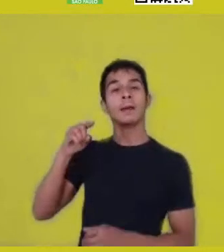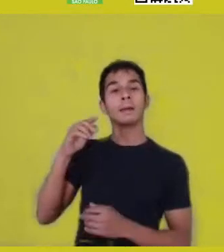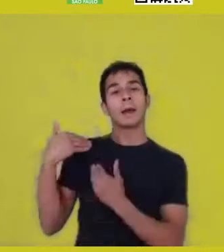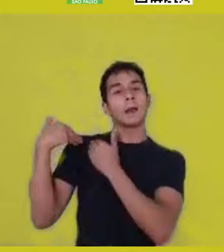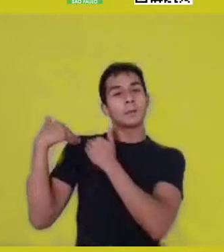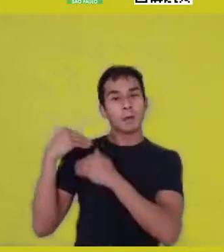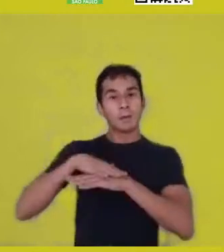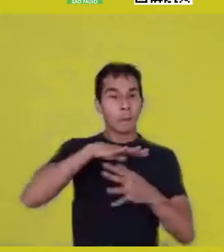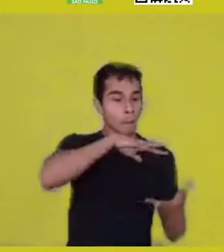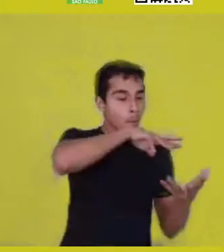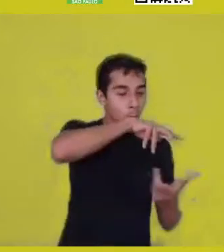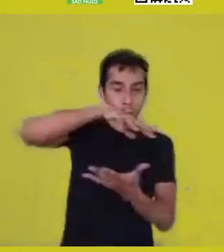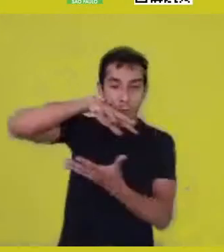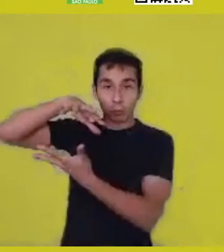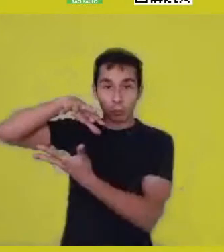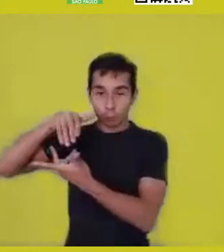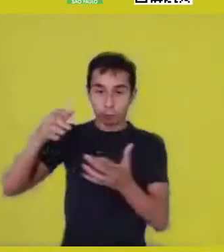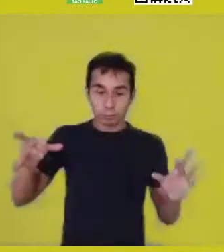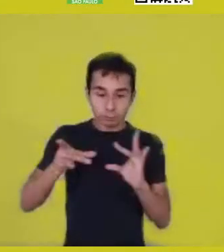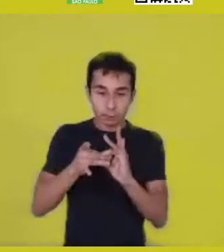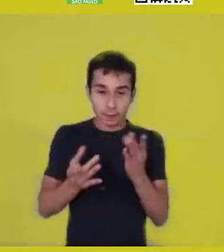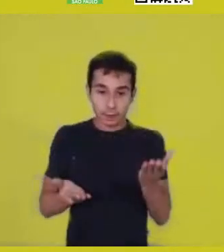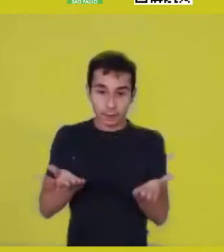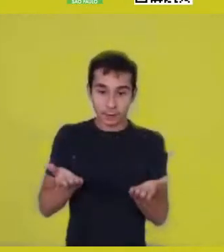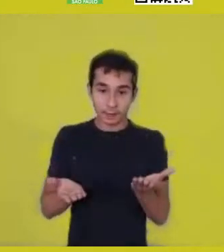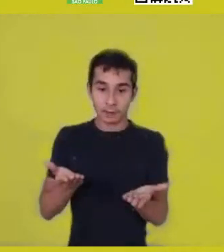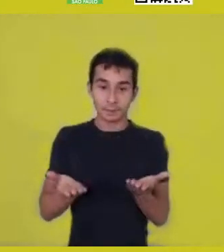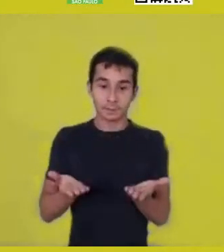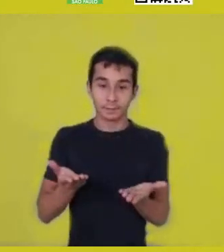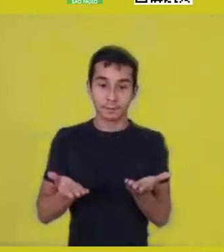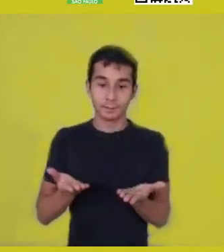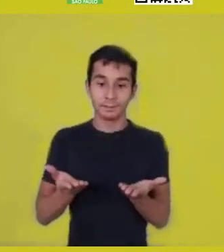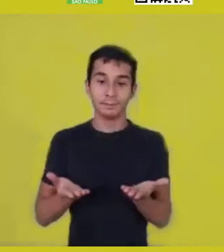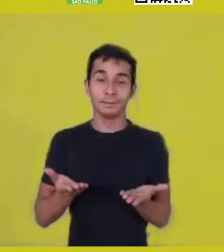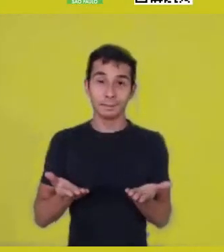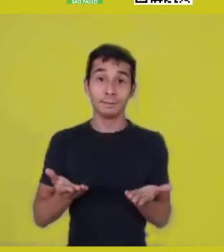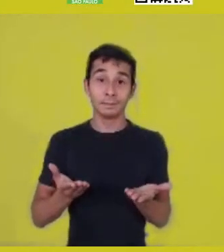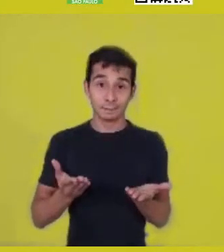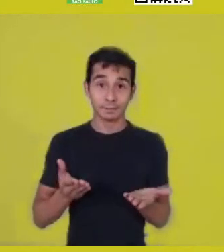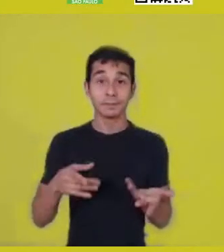and because of that, first the heart is born.